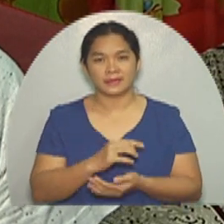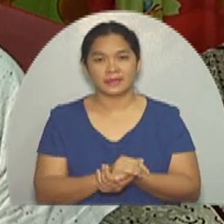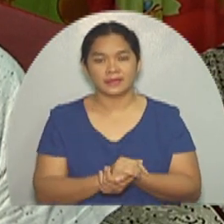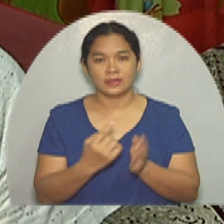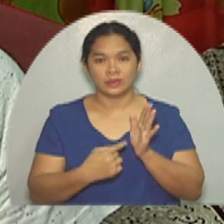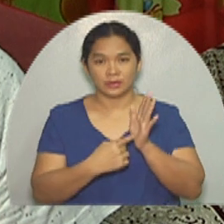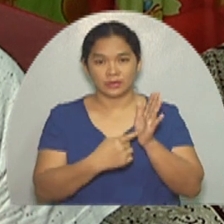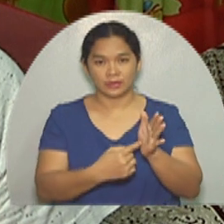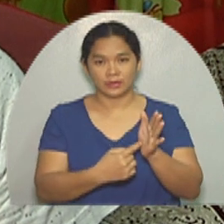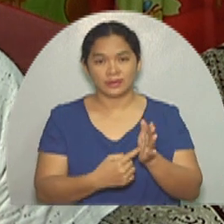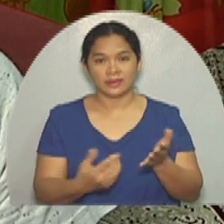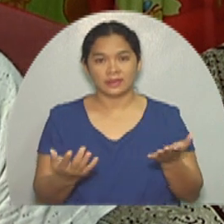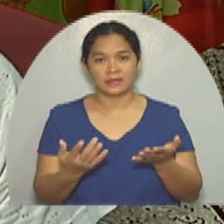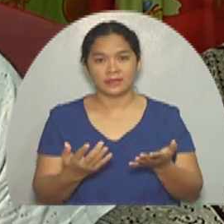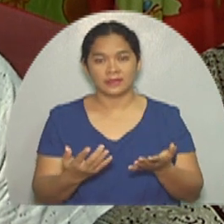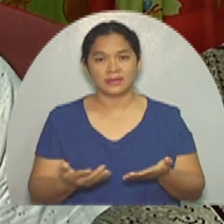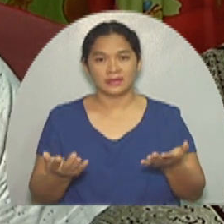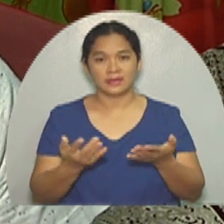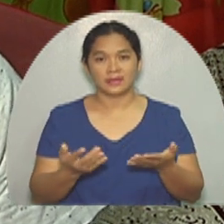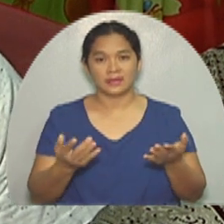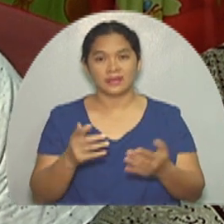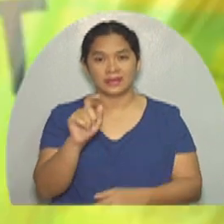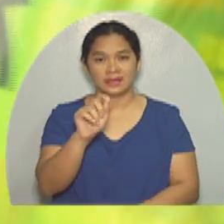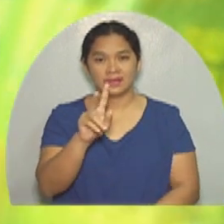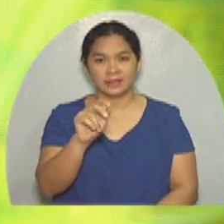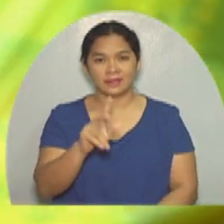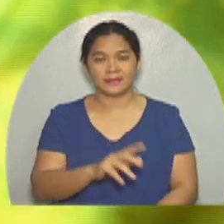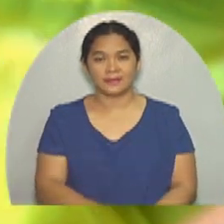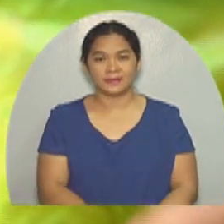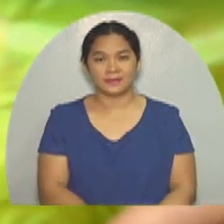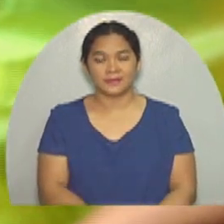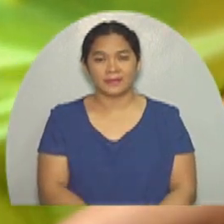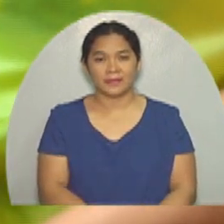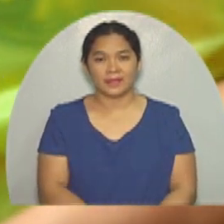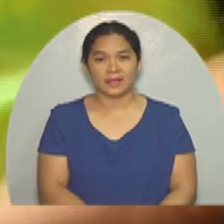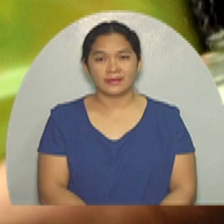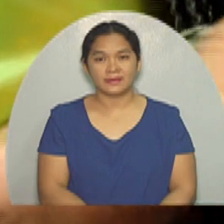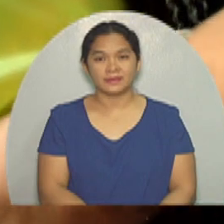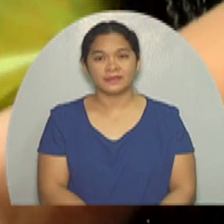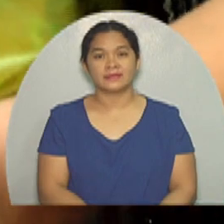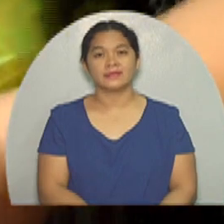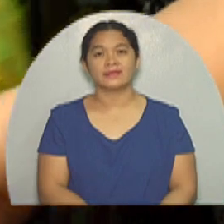especially since I’m here on TV asking for help for treatment, and I’m speechless.